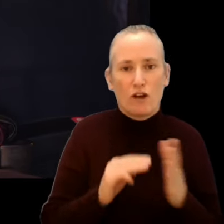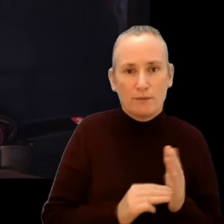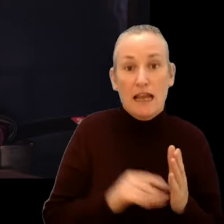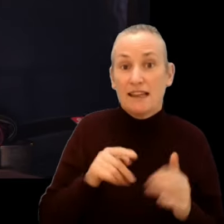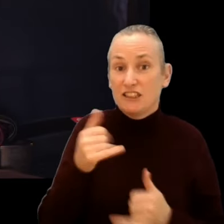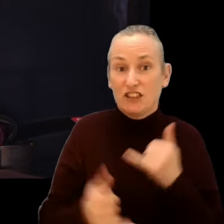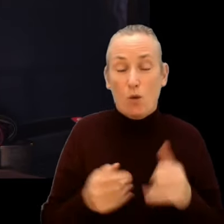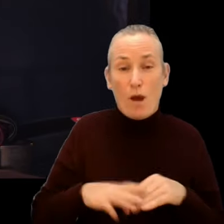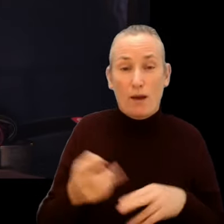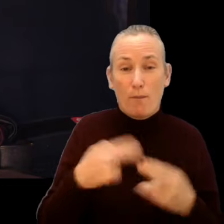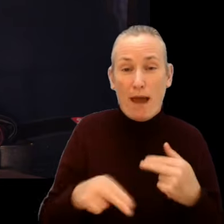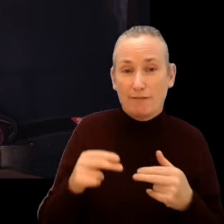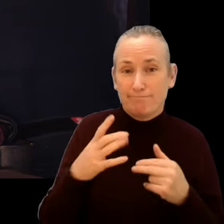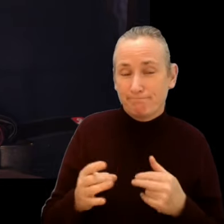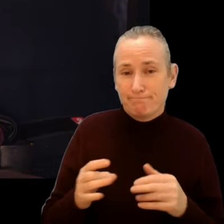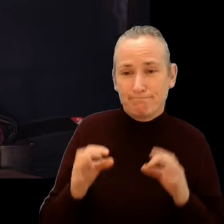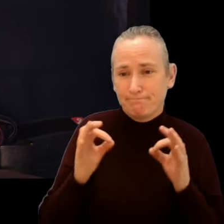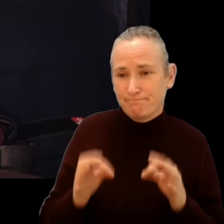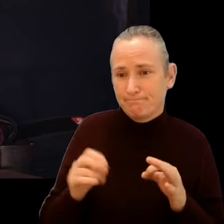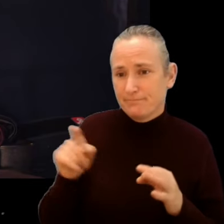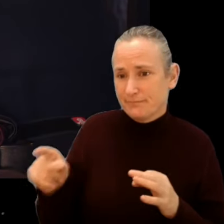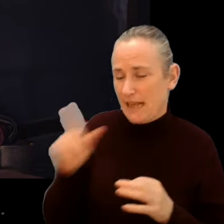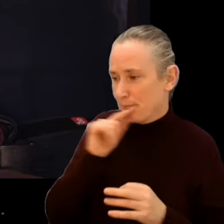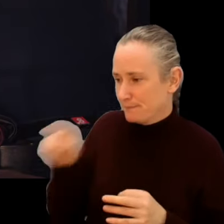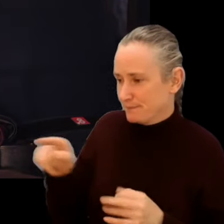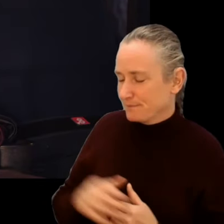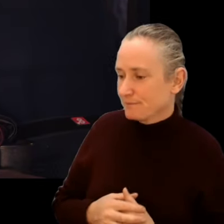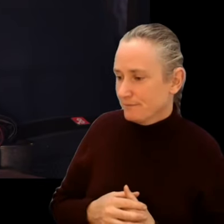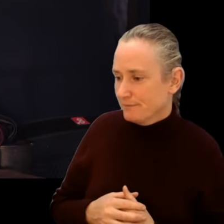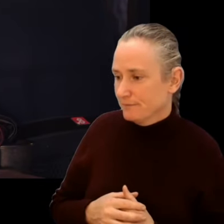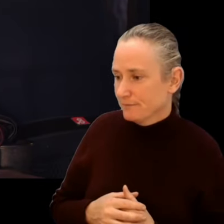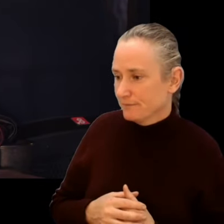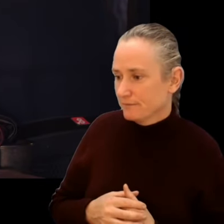and this year we welcome back such acknowledged masters of the form as Matthias Müller and Christoph Girardet,